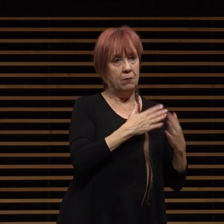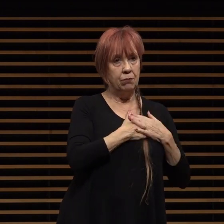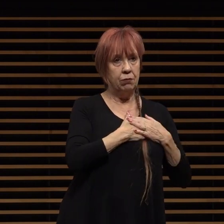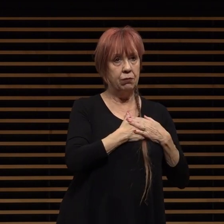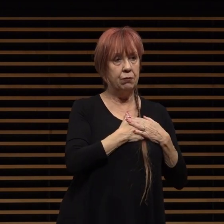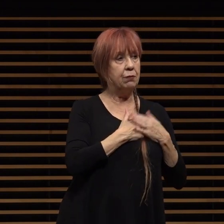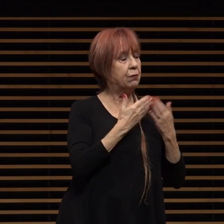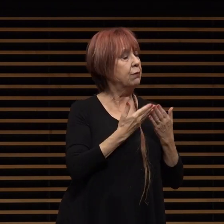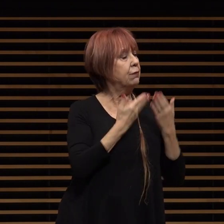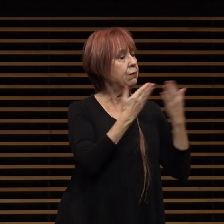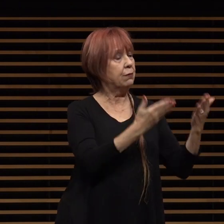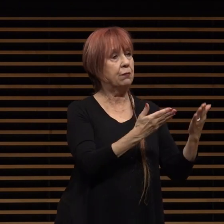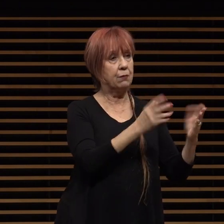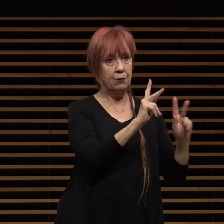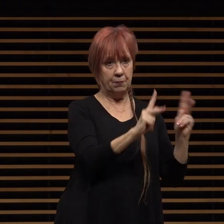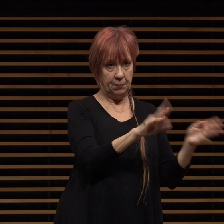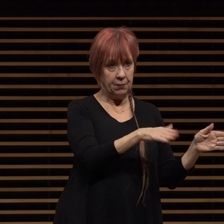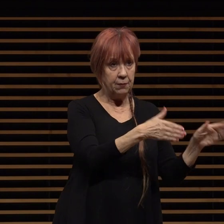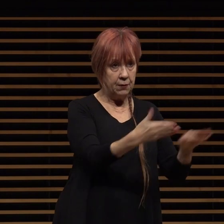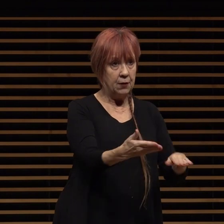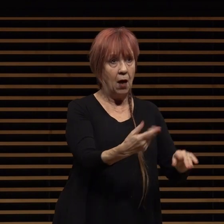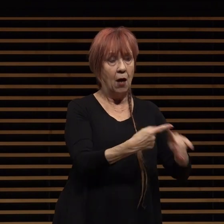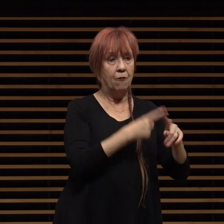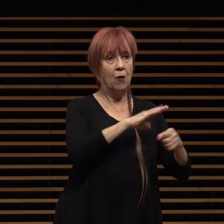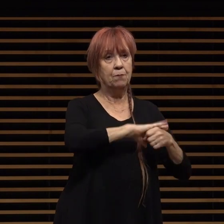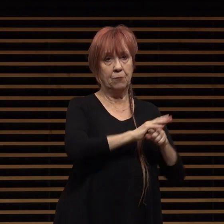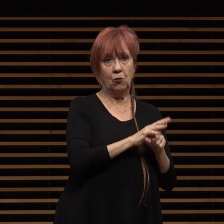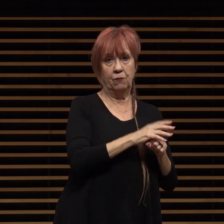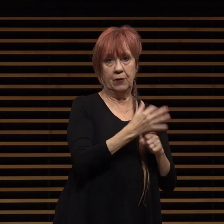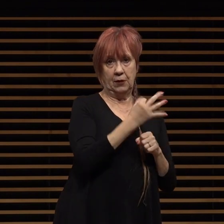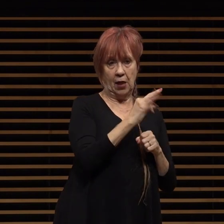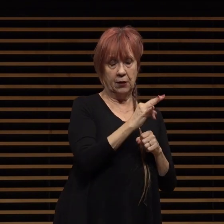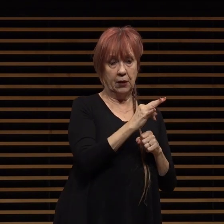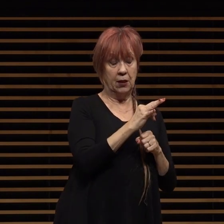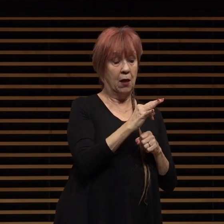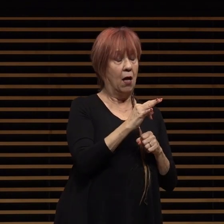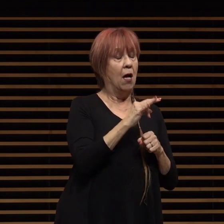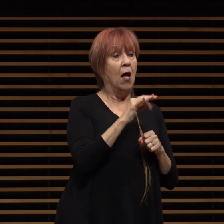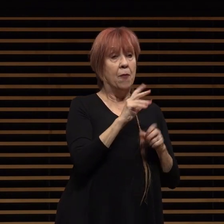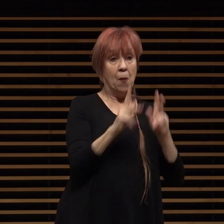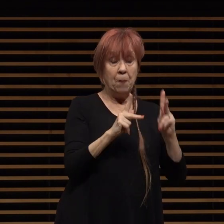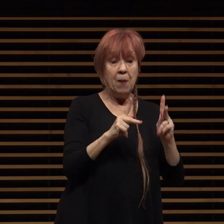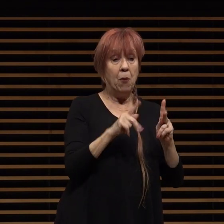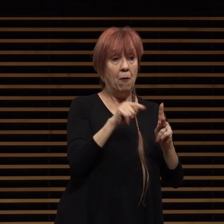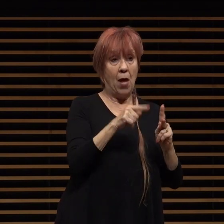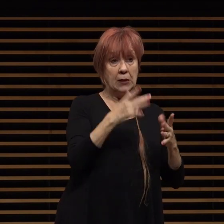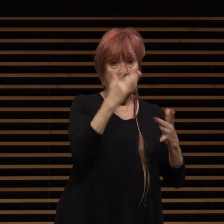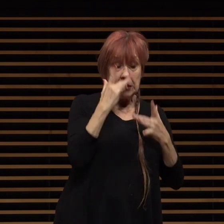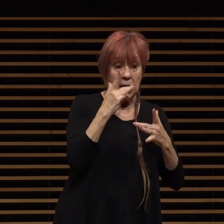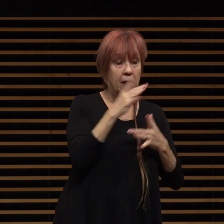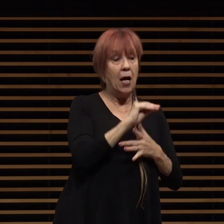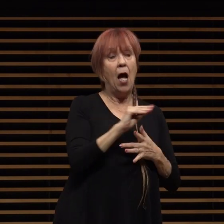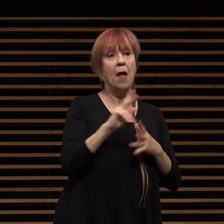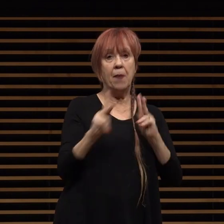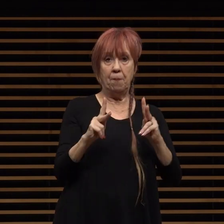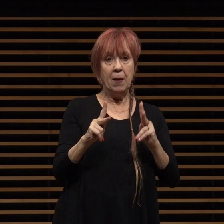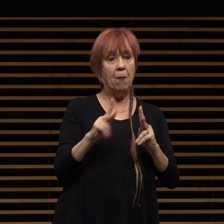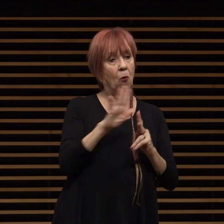to those who have succumbed to covet 19. those debilitated by it and of course